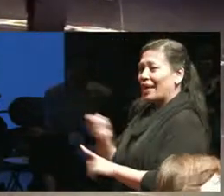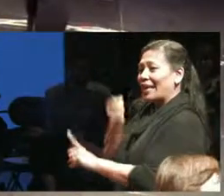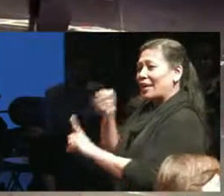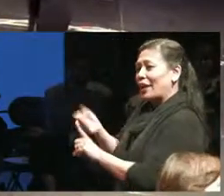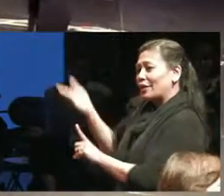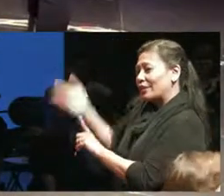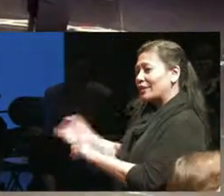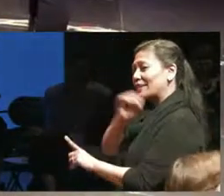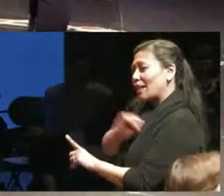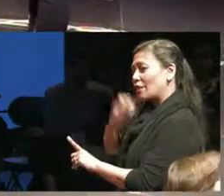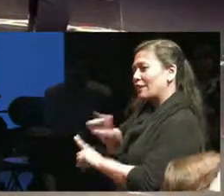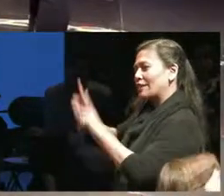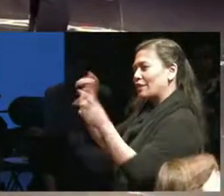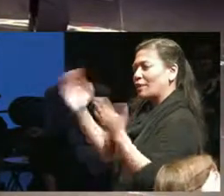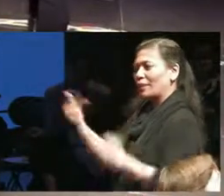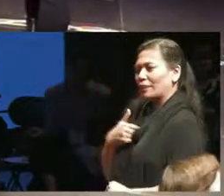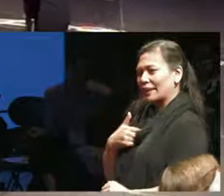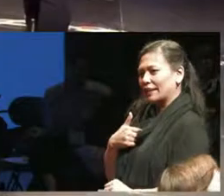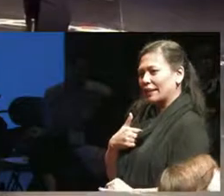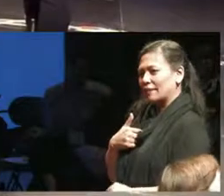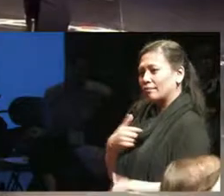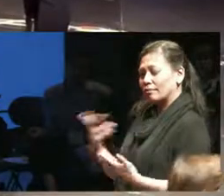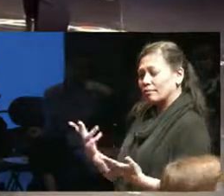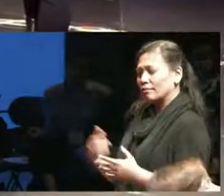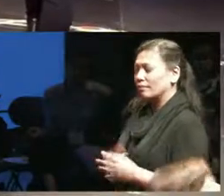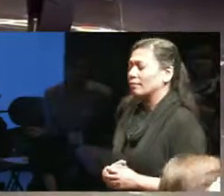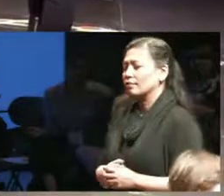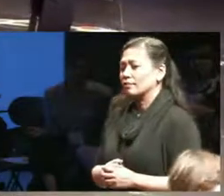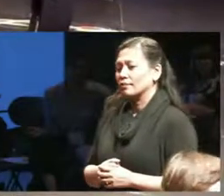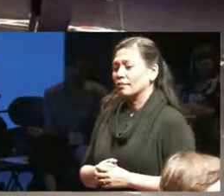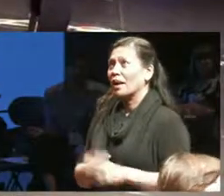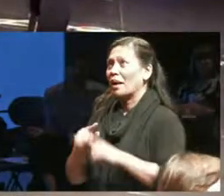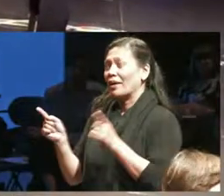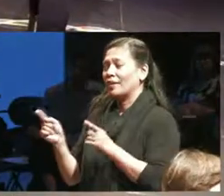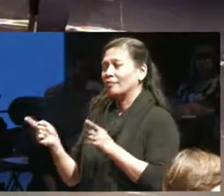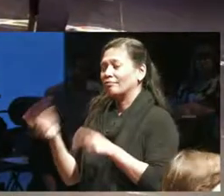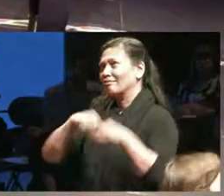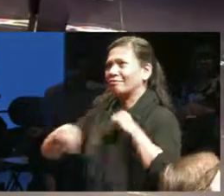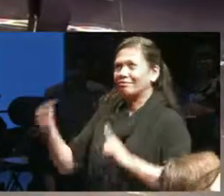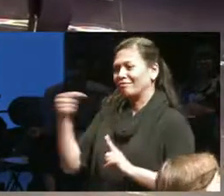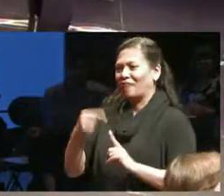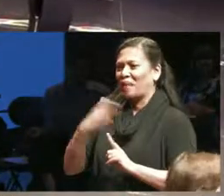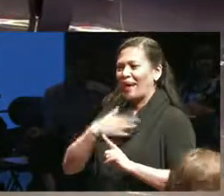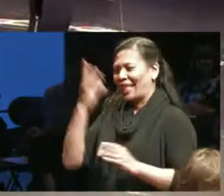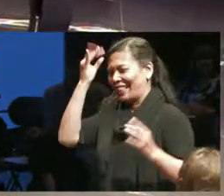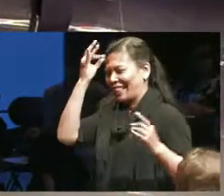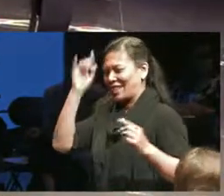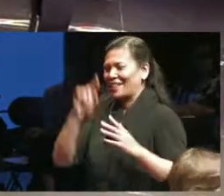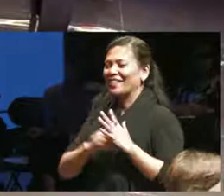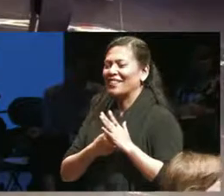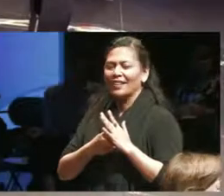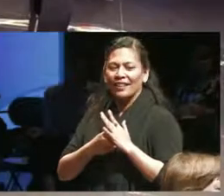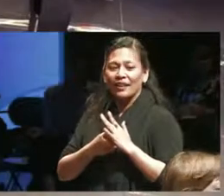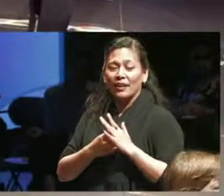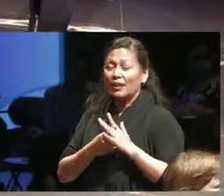it might have me back to my original thinking so this we are we are in a